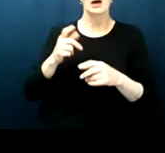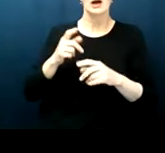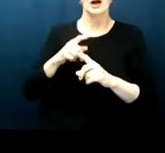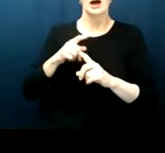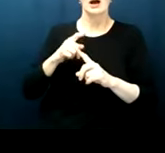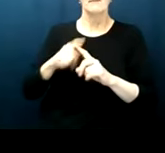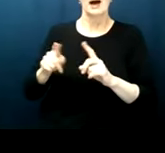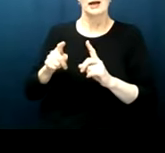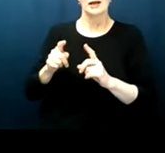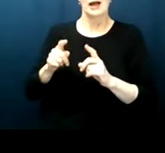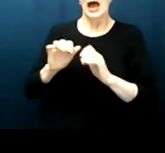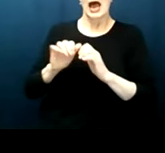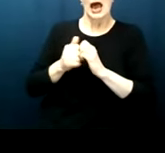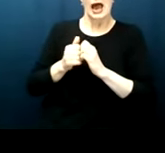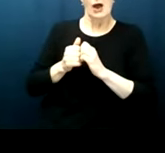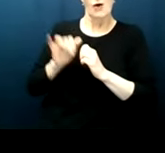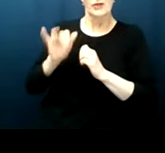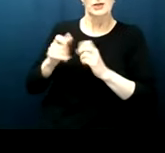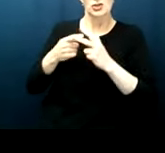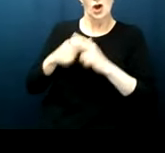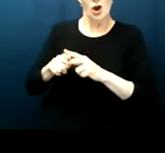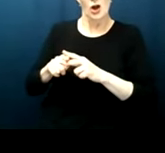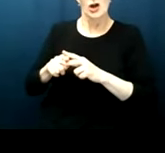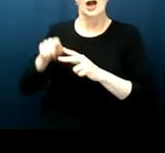seating of the mississippi freedom democratic party at that convention the electrifying